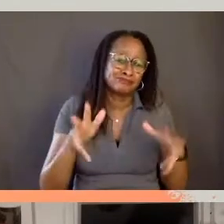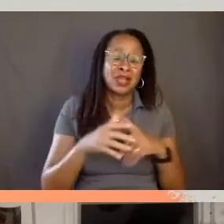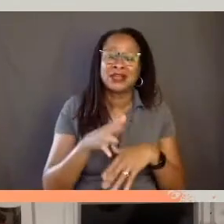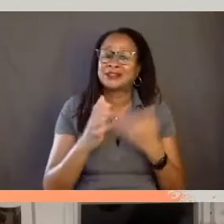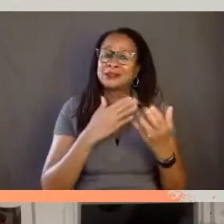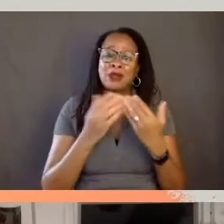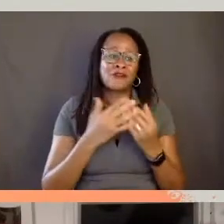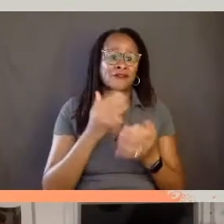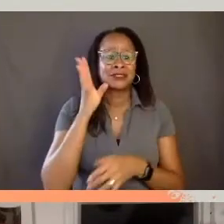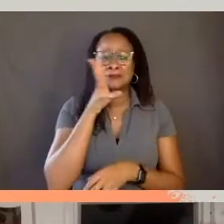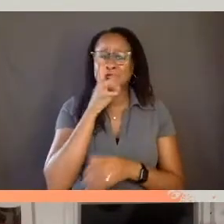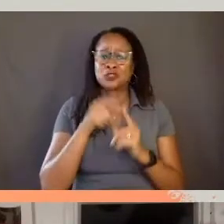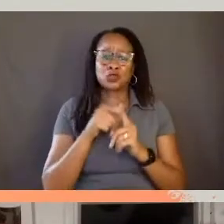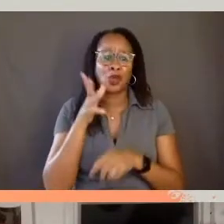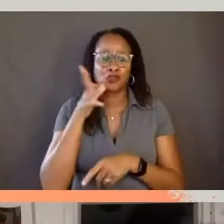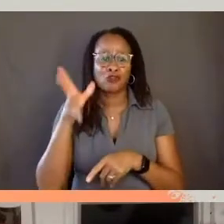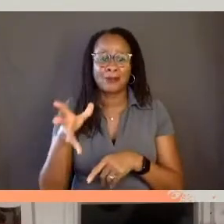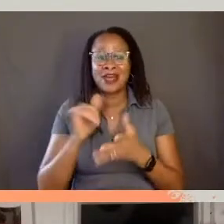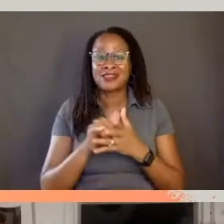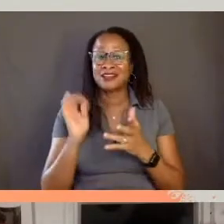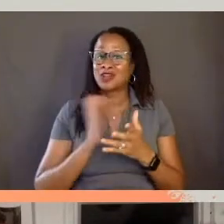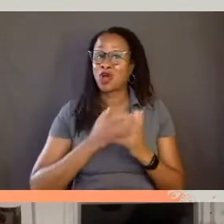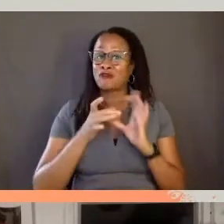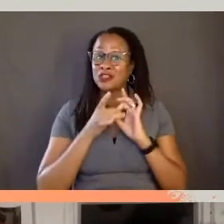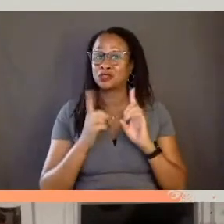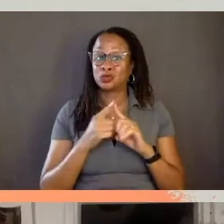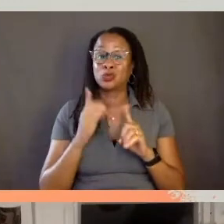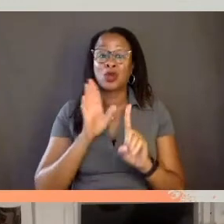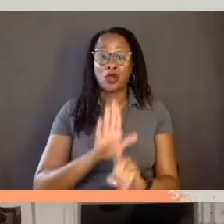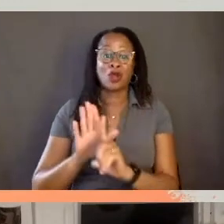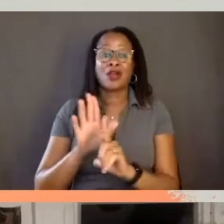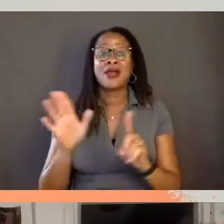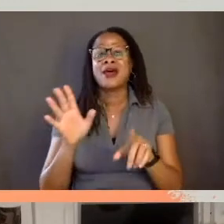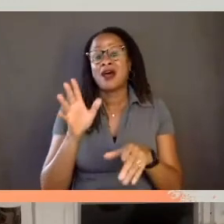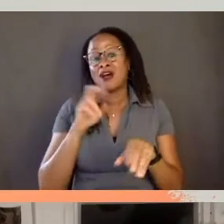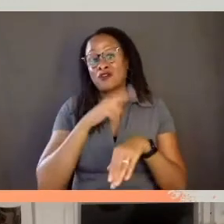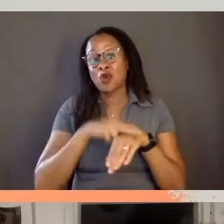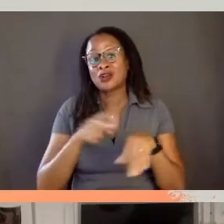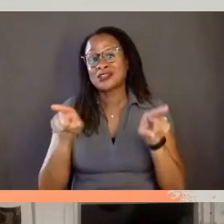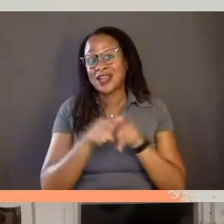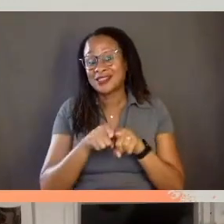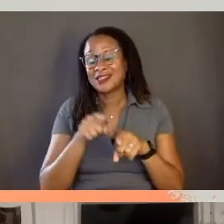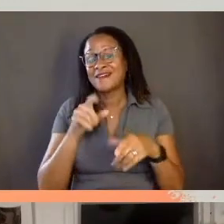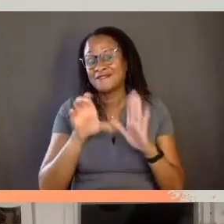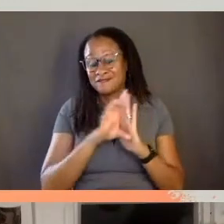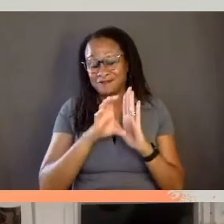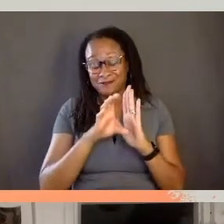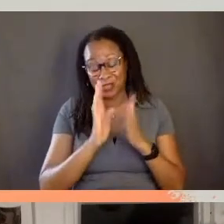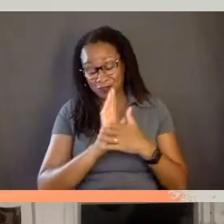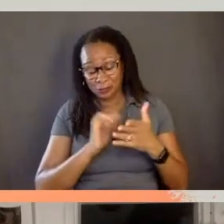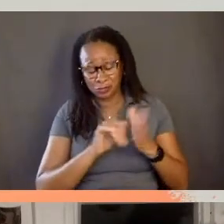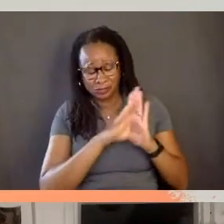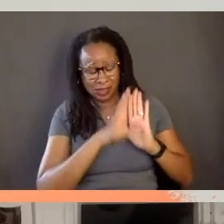and of course that's our relationship to her, but of course as in the film, she is a character. So we have to think about her in that context.